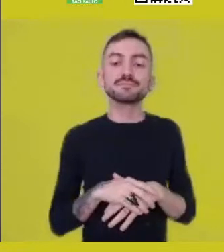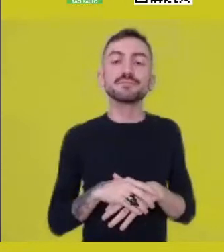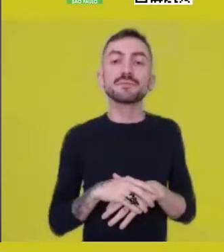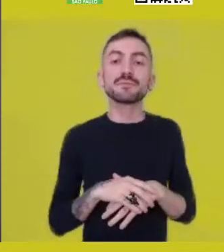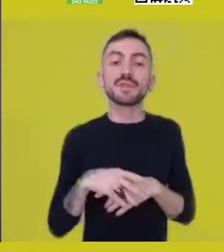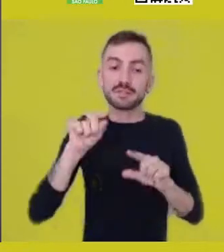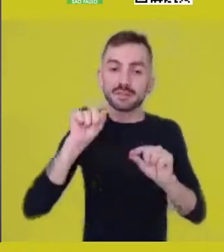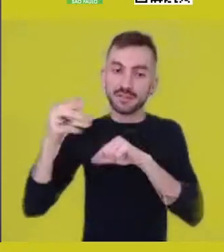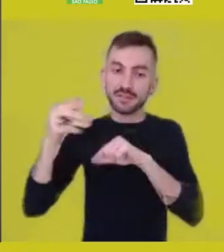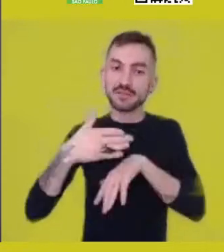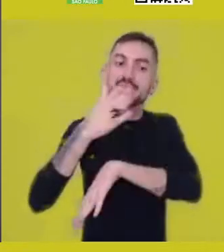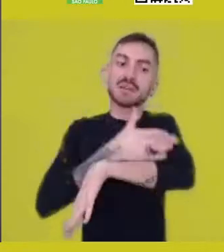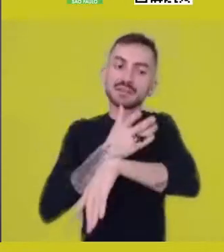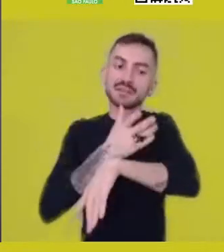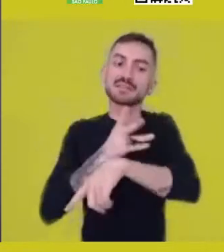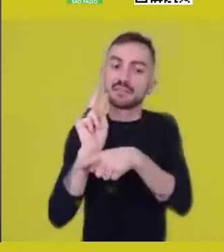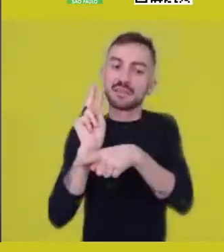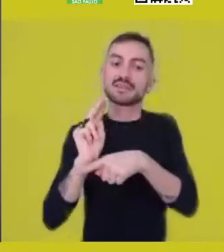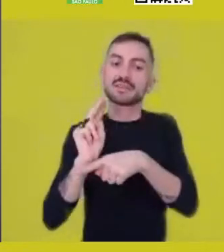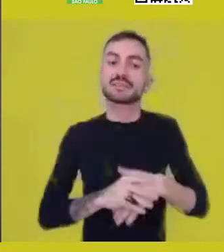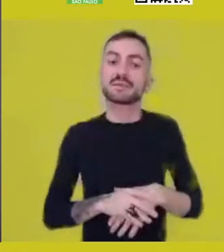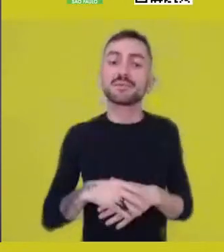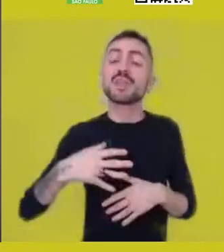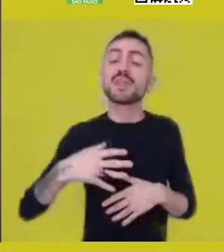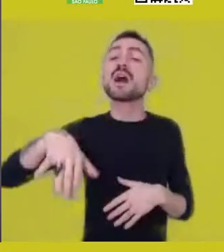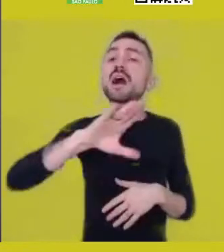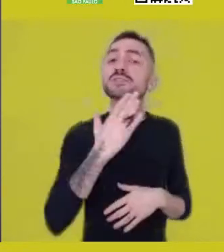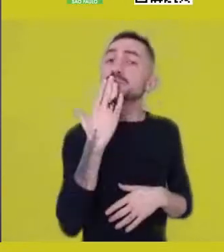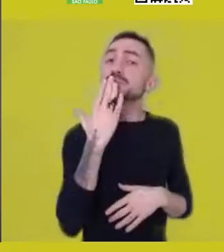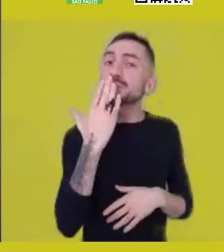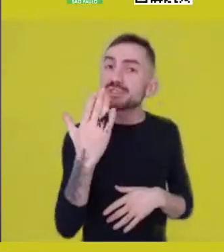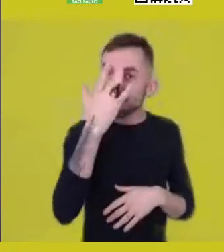We required them to follow this first stage,